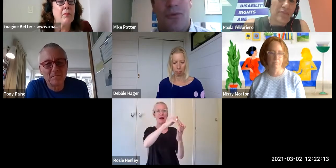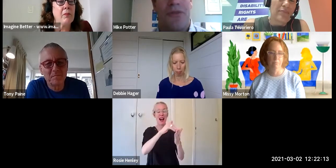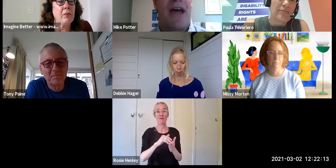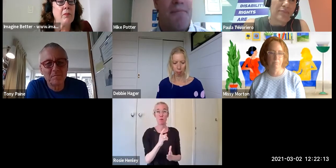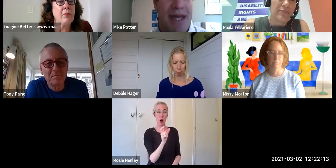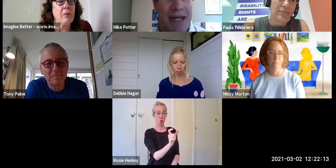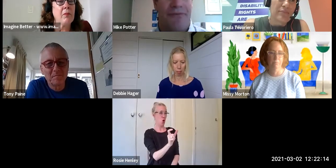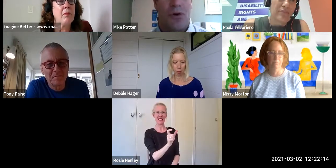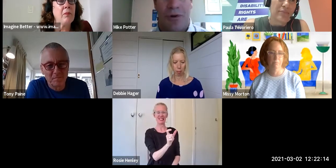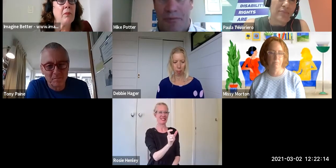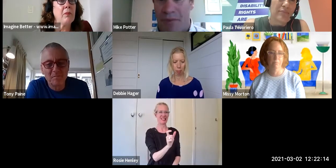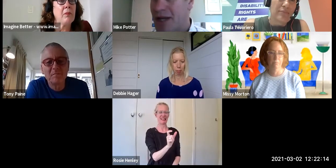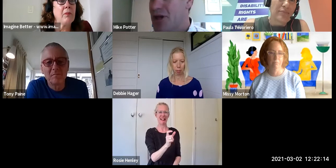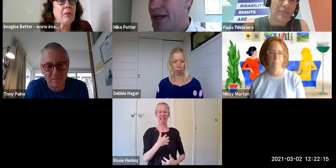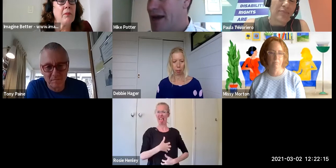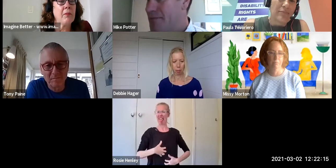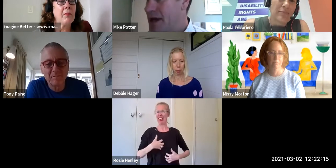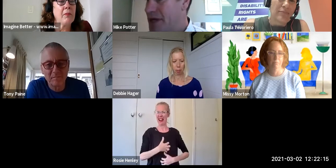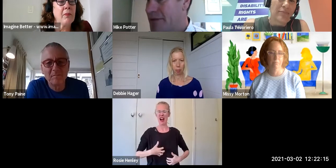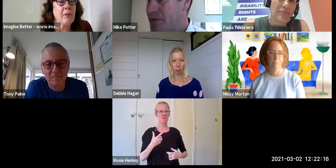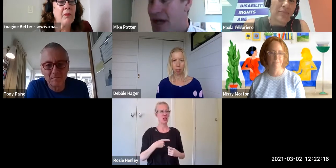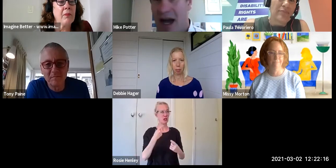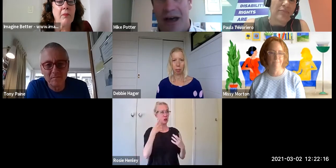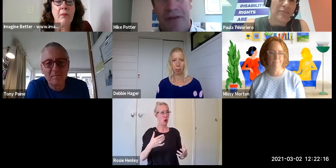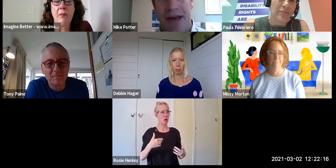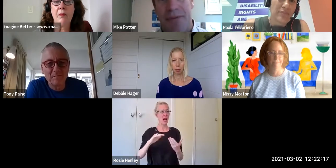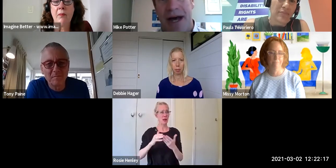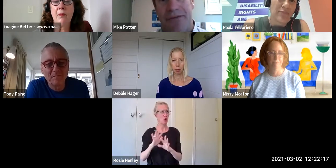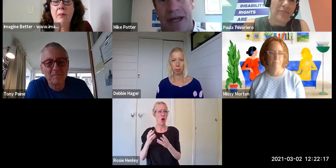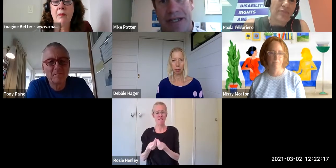of what they mean for my community and me. And I think the other part of that is, and